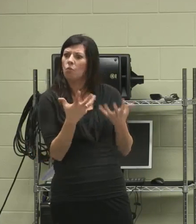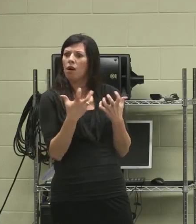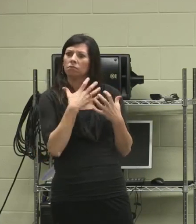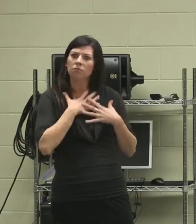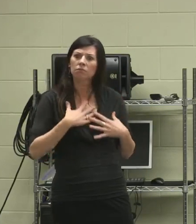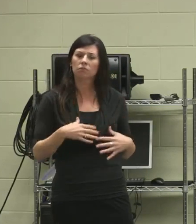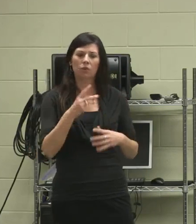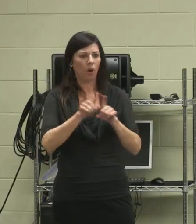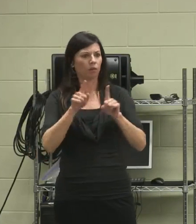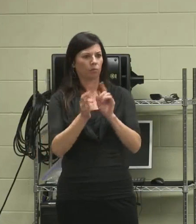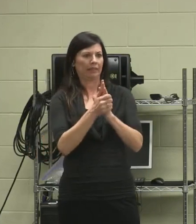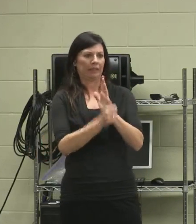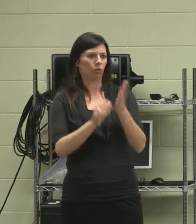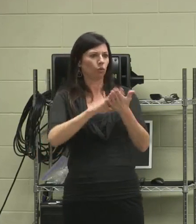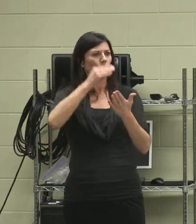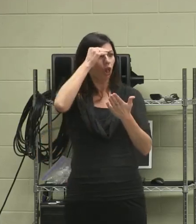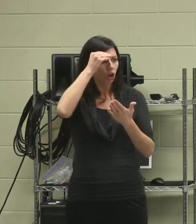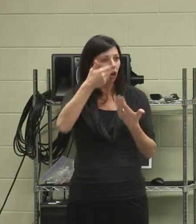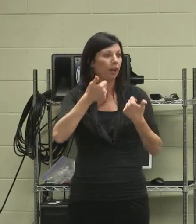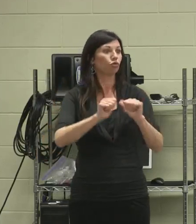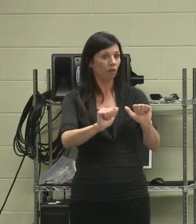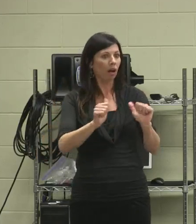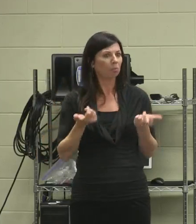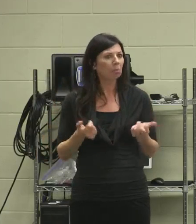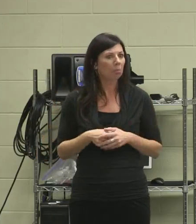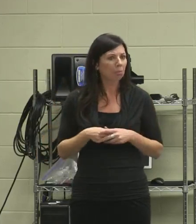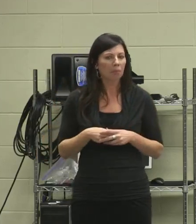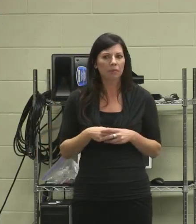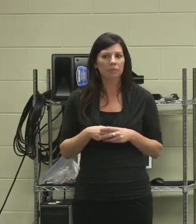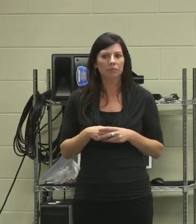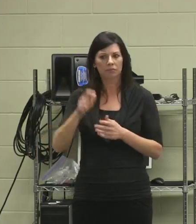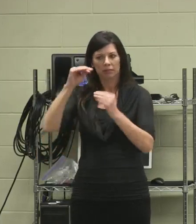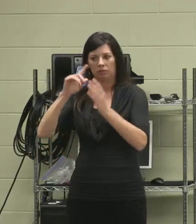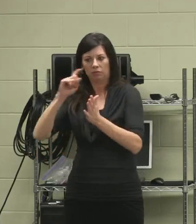and the fortitude to learn and try any processes,